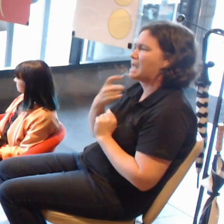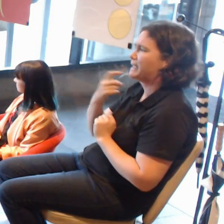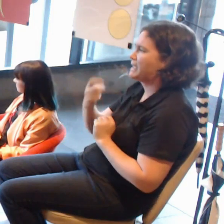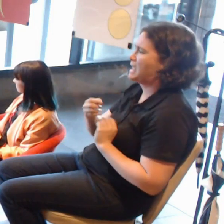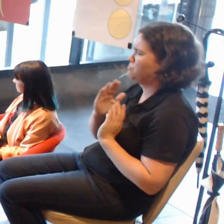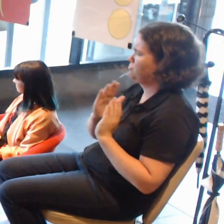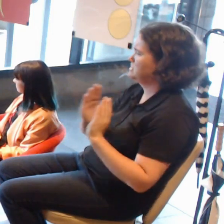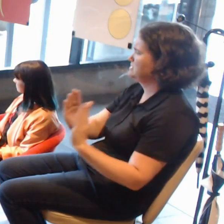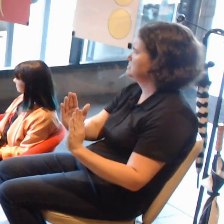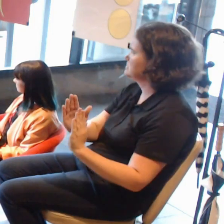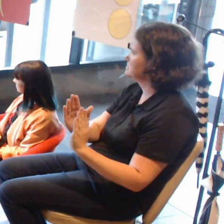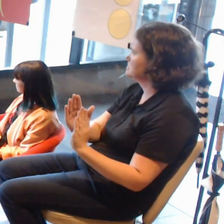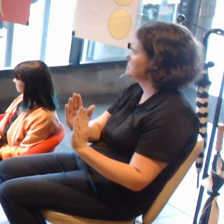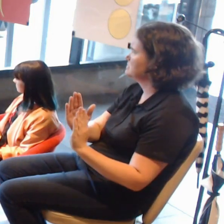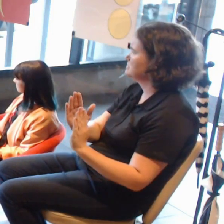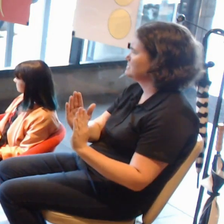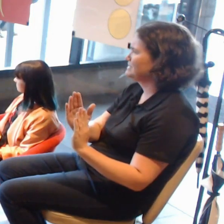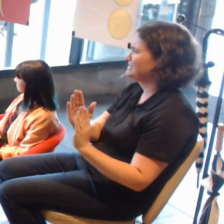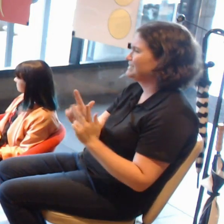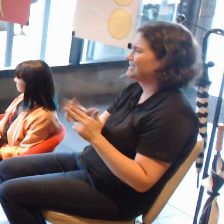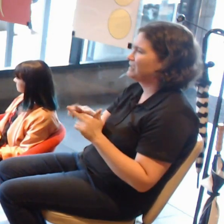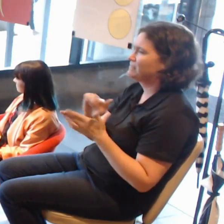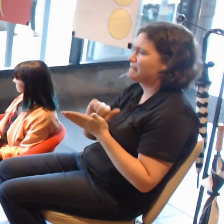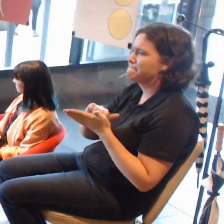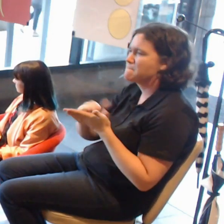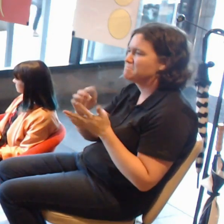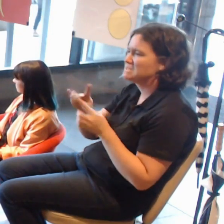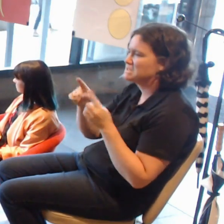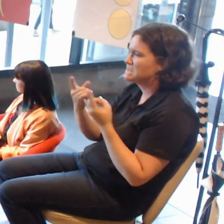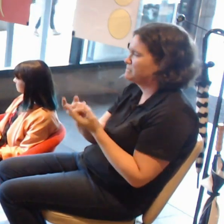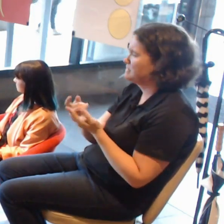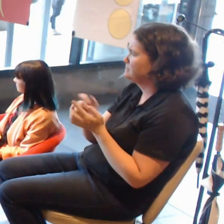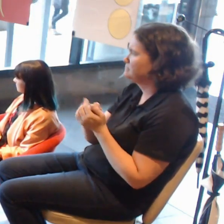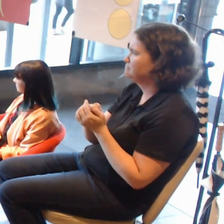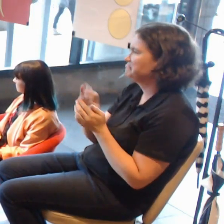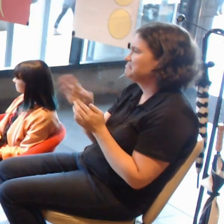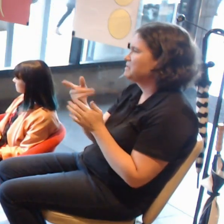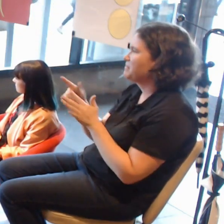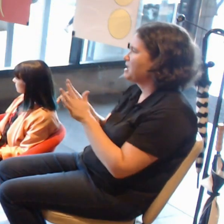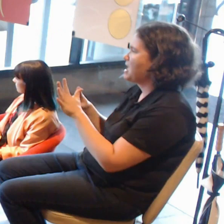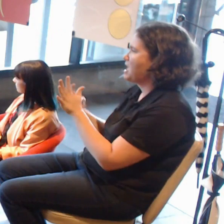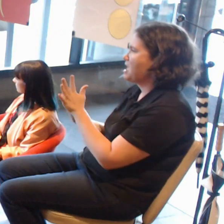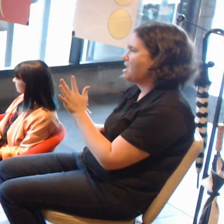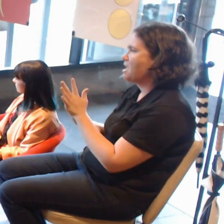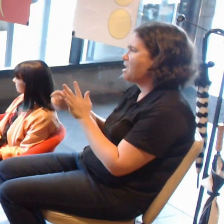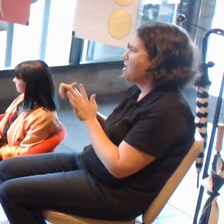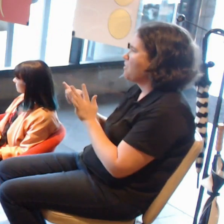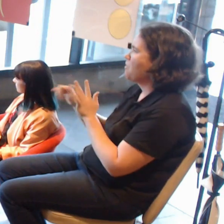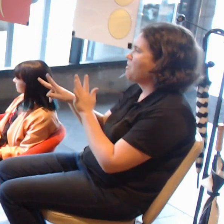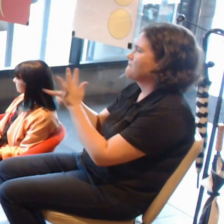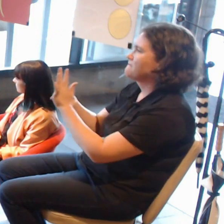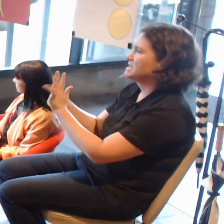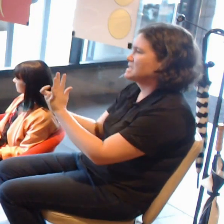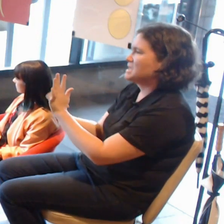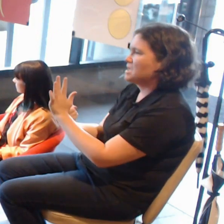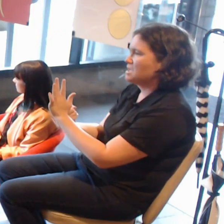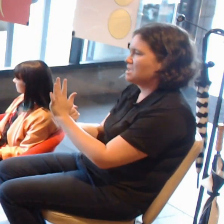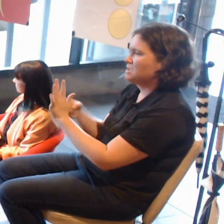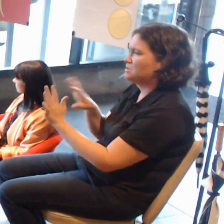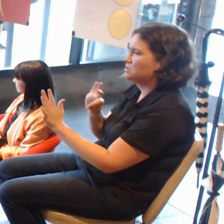Something like AR, or a virtual reality world that is not necessarily tied to a real-world object,